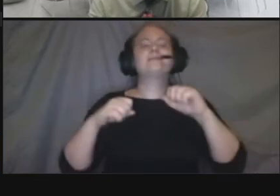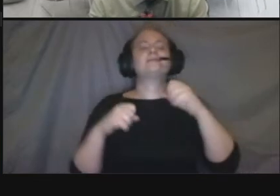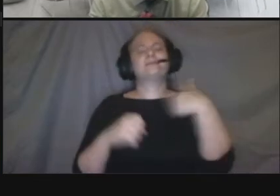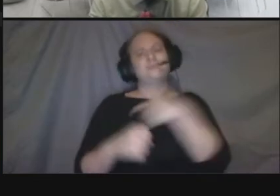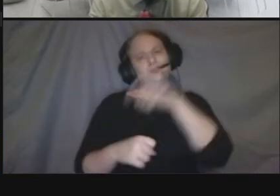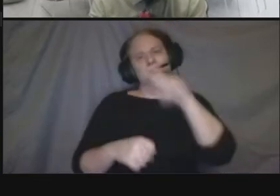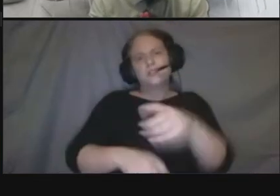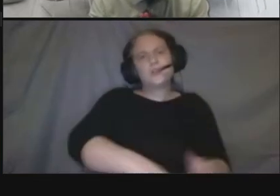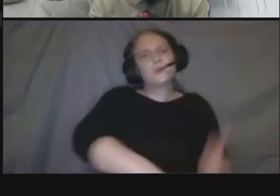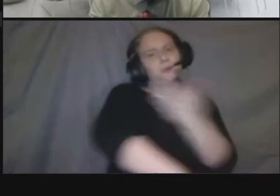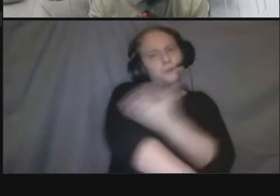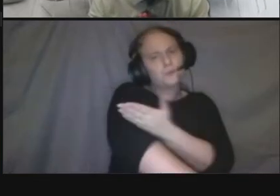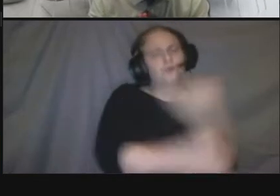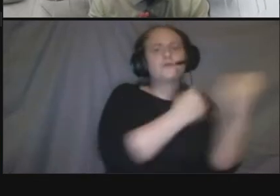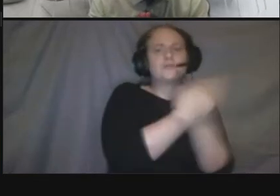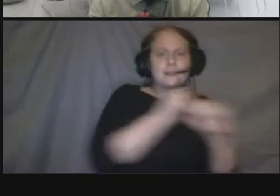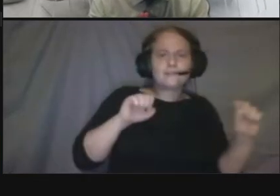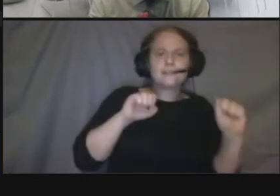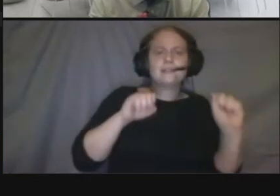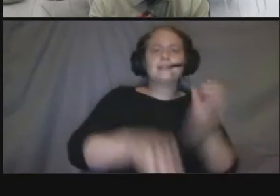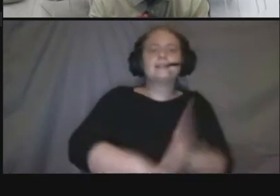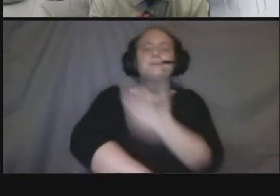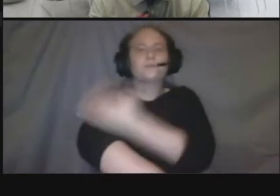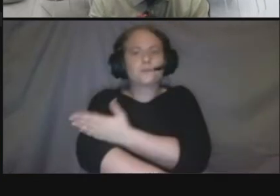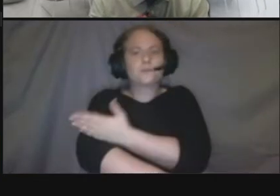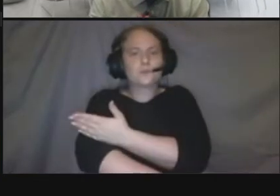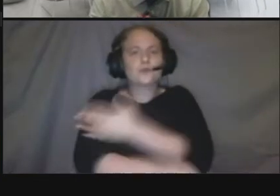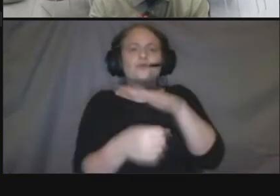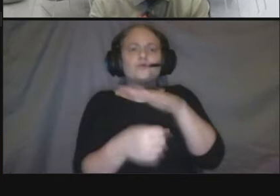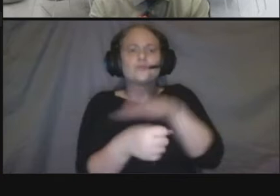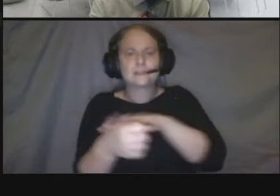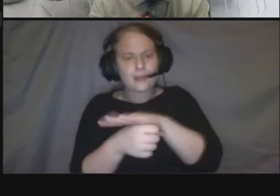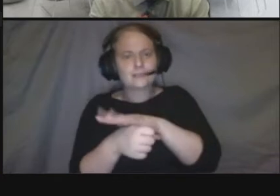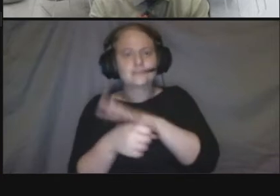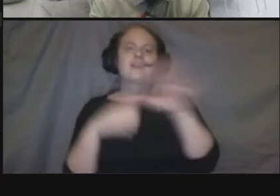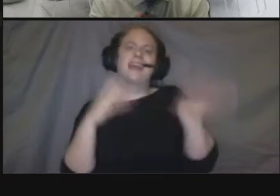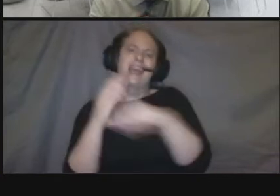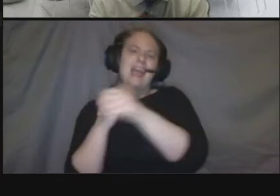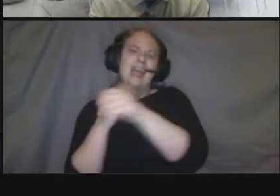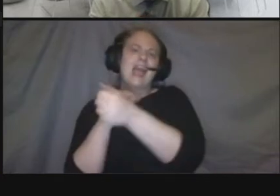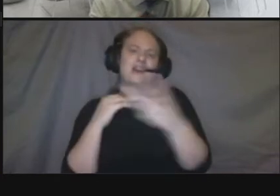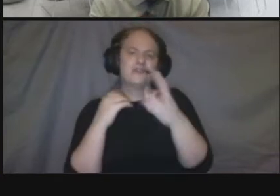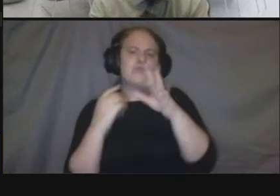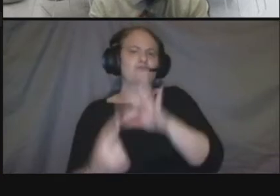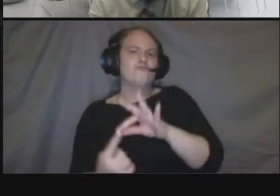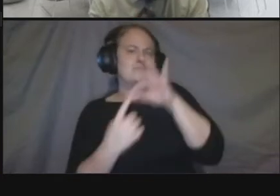slide there's just a couple pictures there showing the various types of treatments that are actually